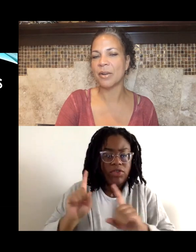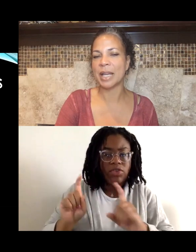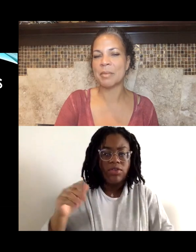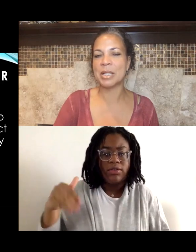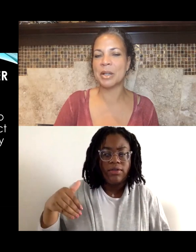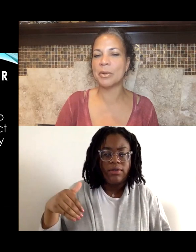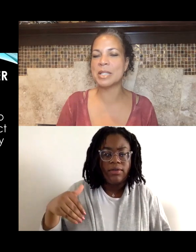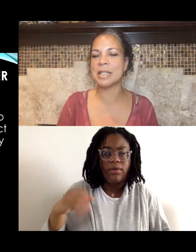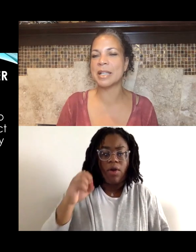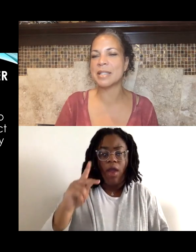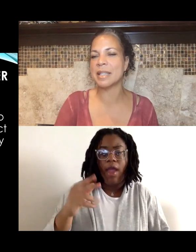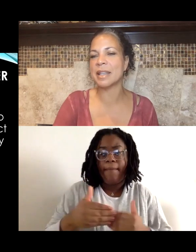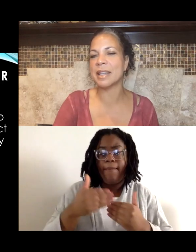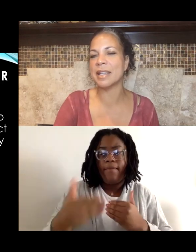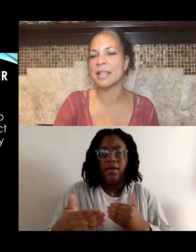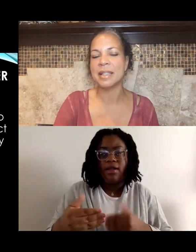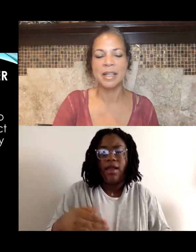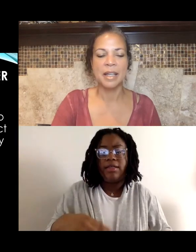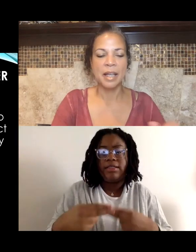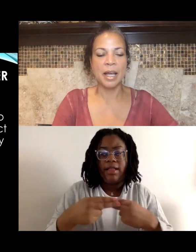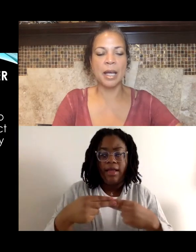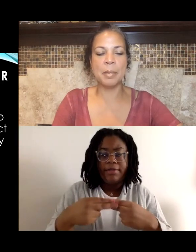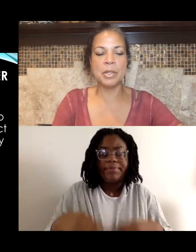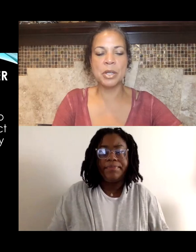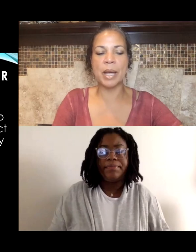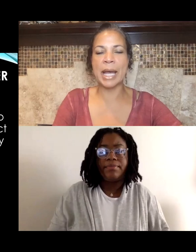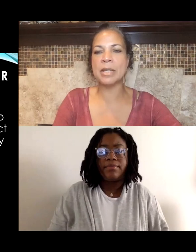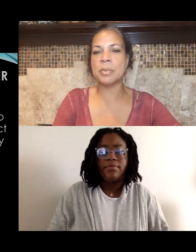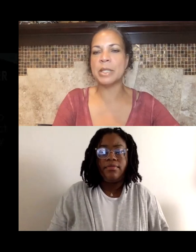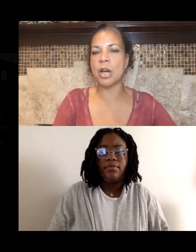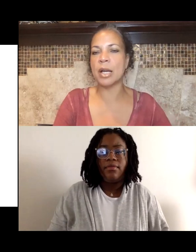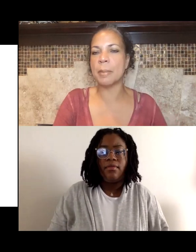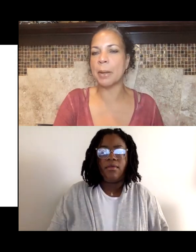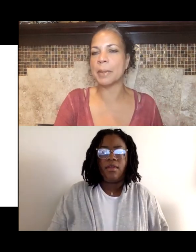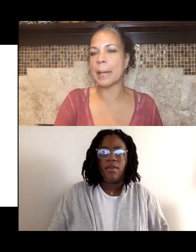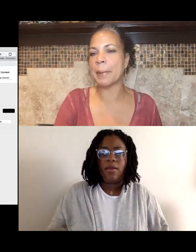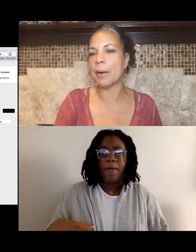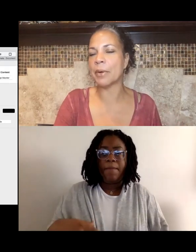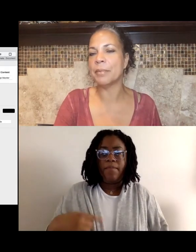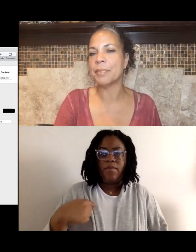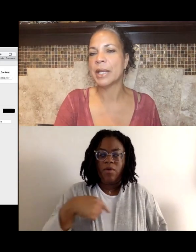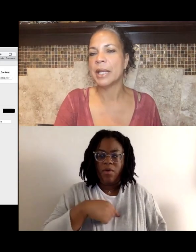Okay, I'm gonna go to the next thing, then. So as we talk about Black Power,